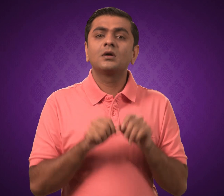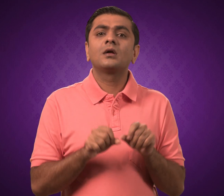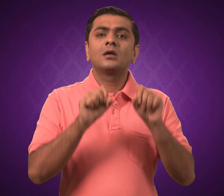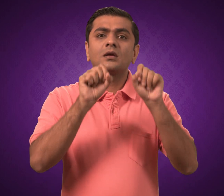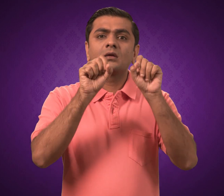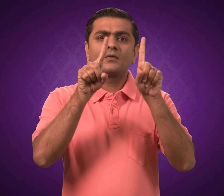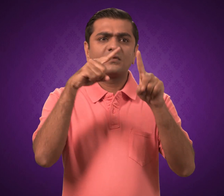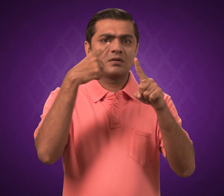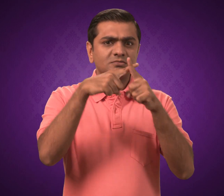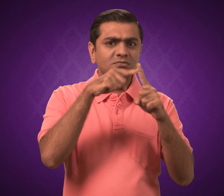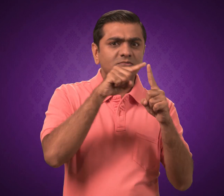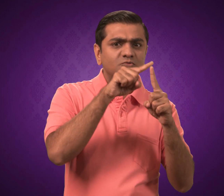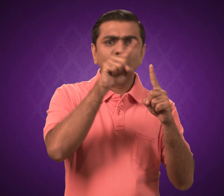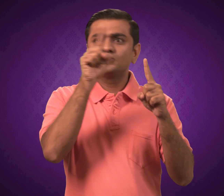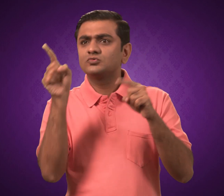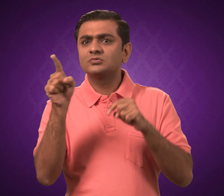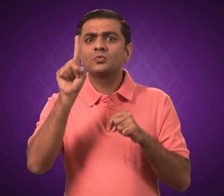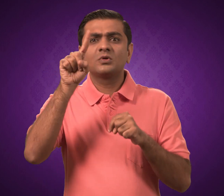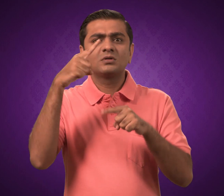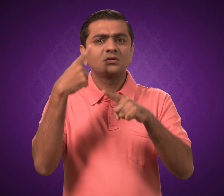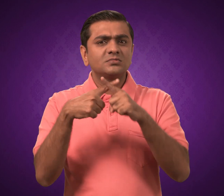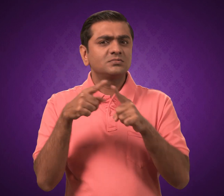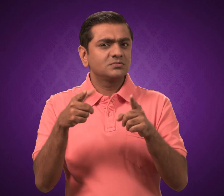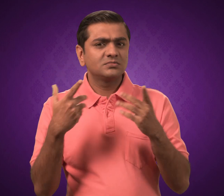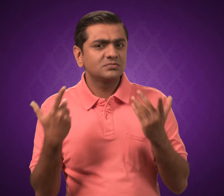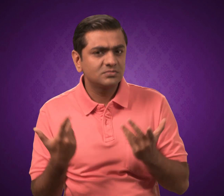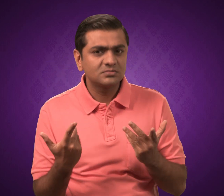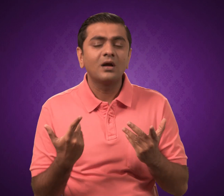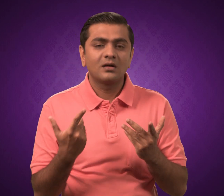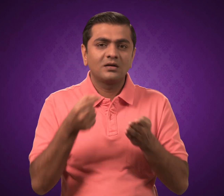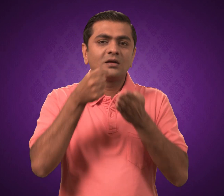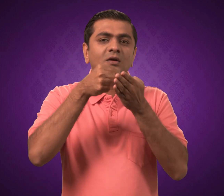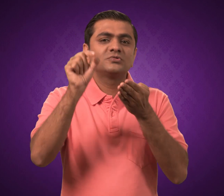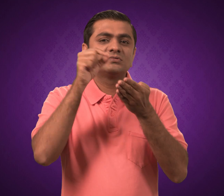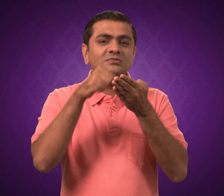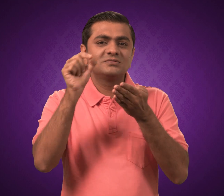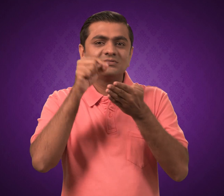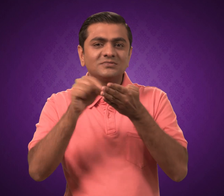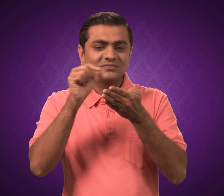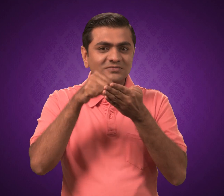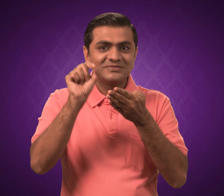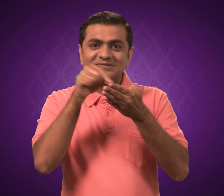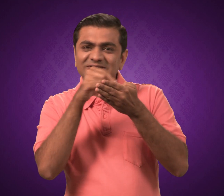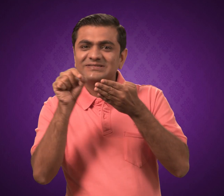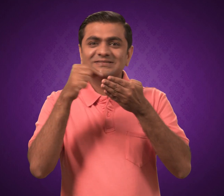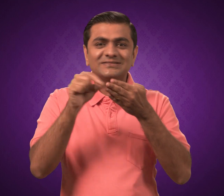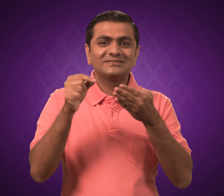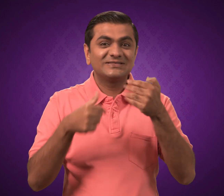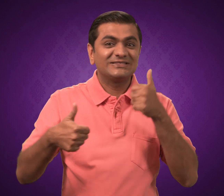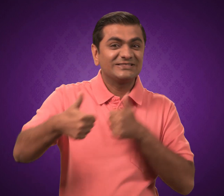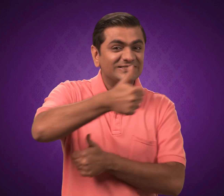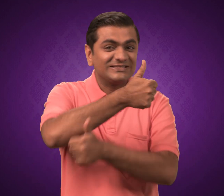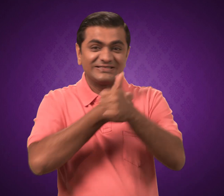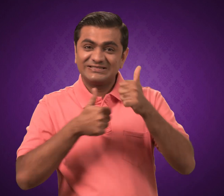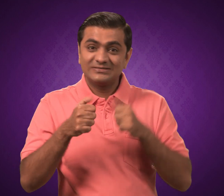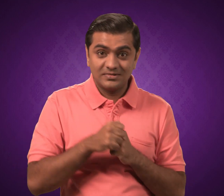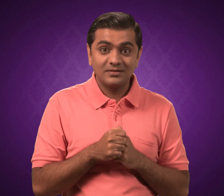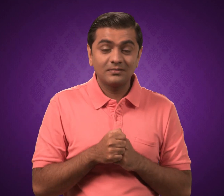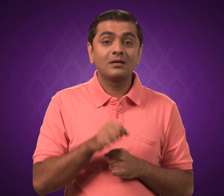Housie game will be held from 11:30am to 1:30pm.